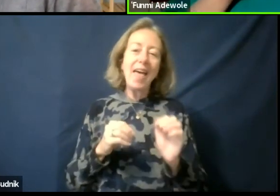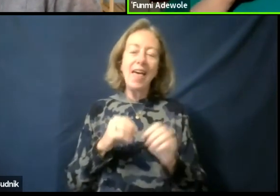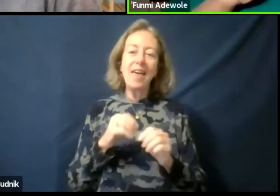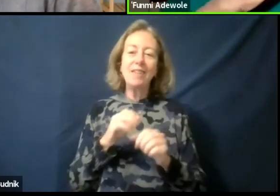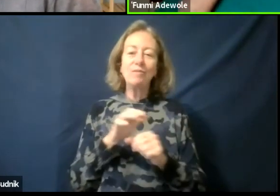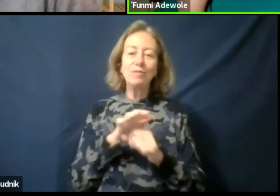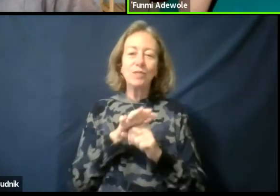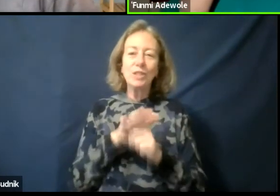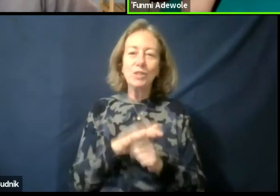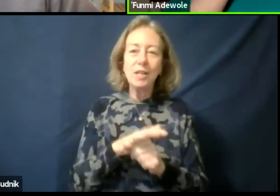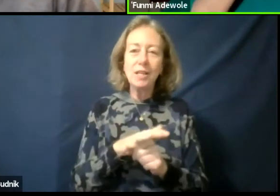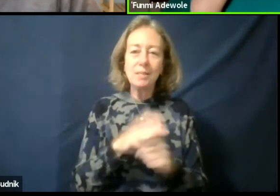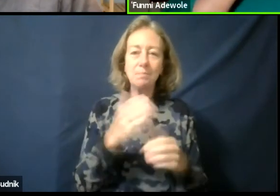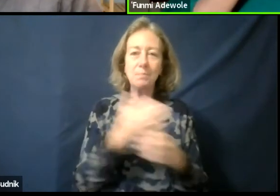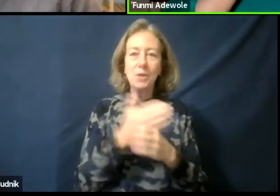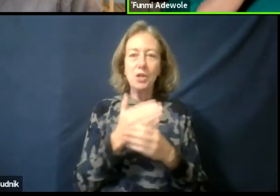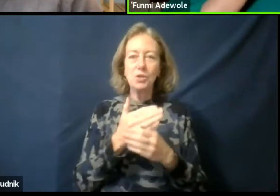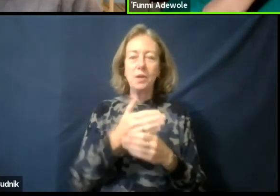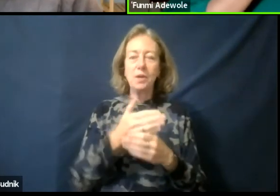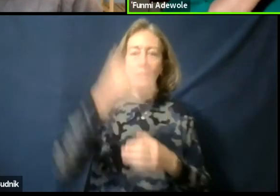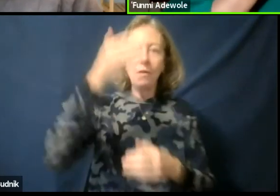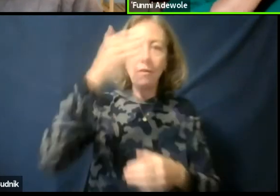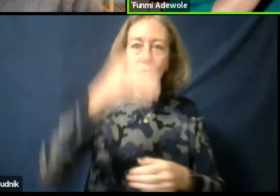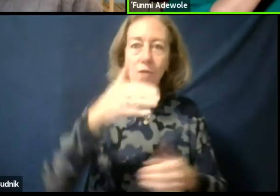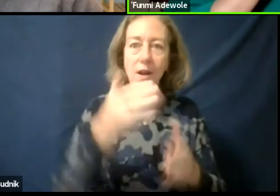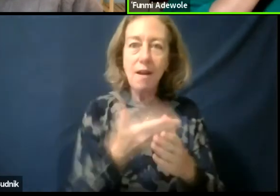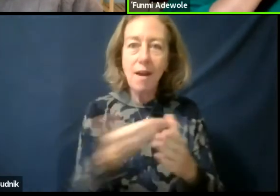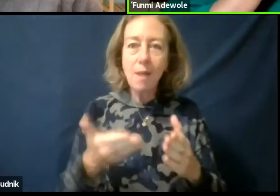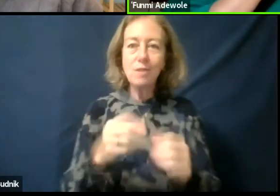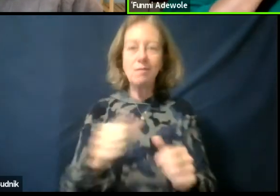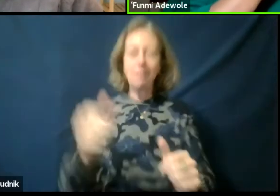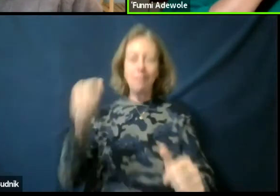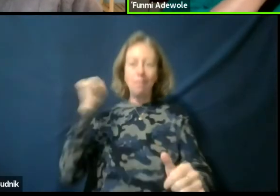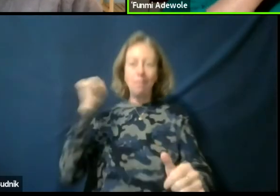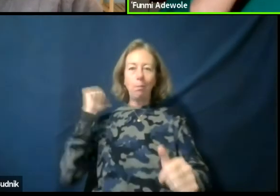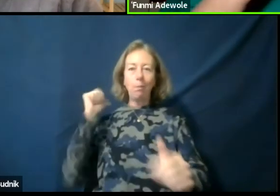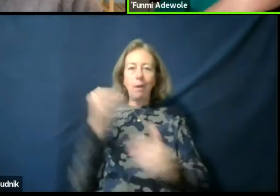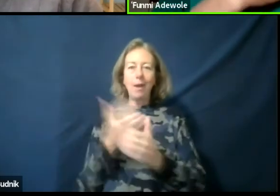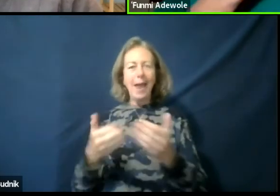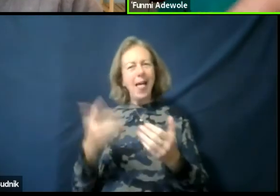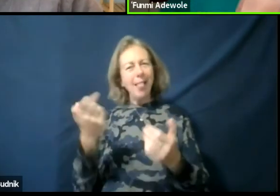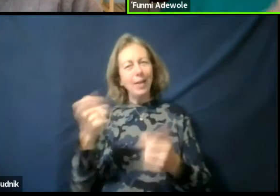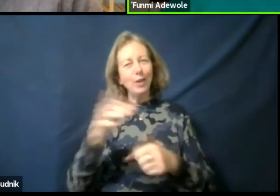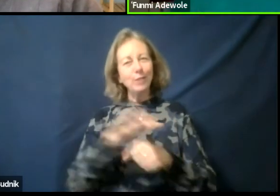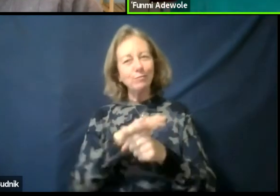in the foreground and the background, you know there was a tension between them that also created a meaning.